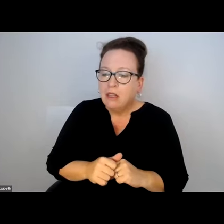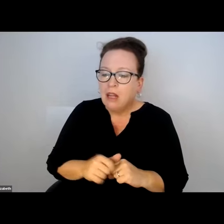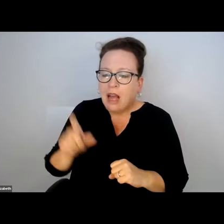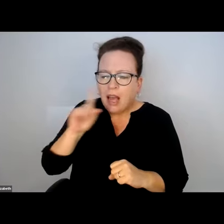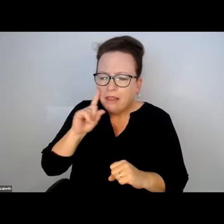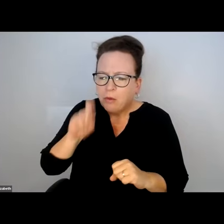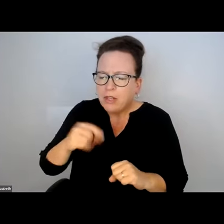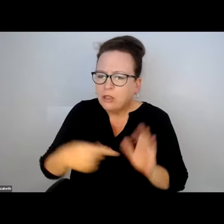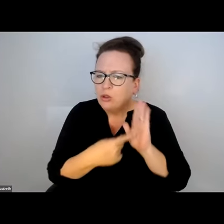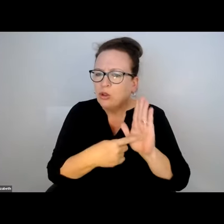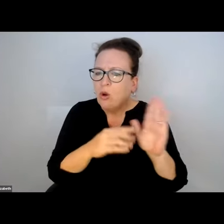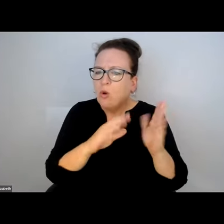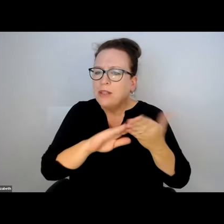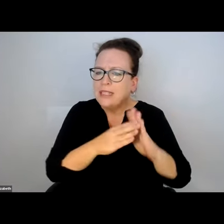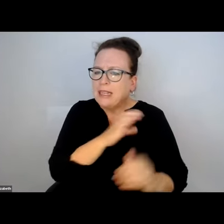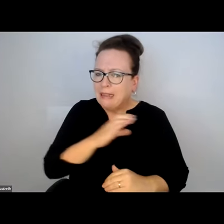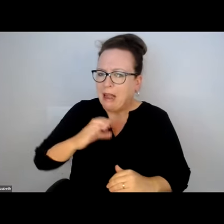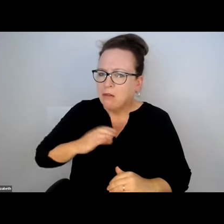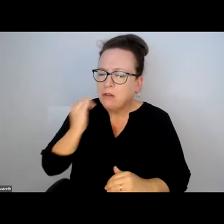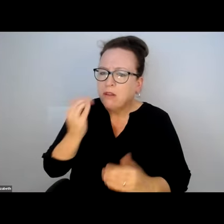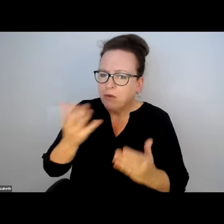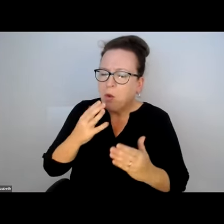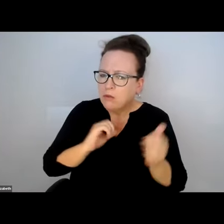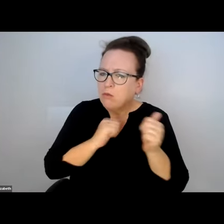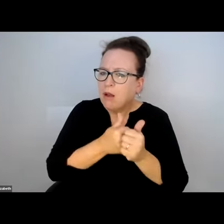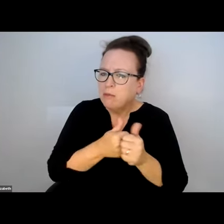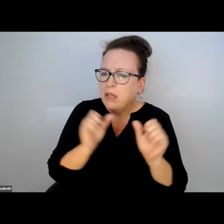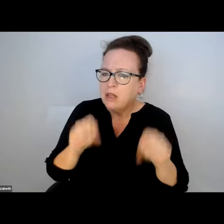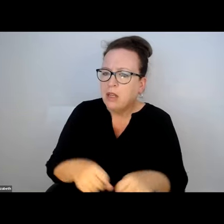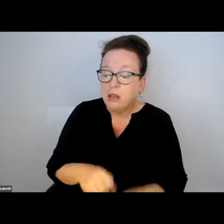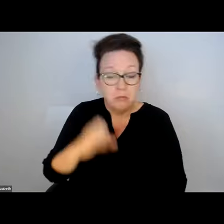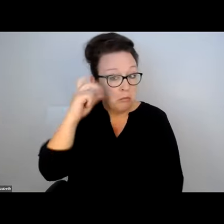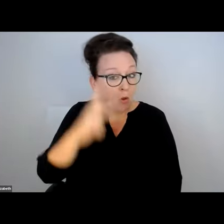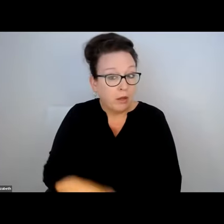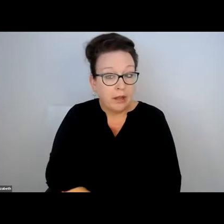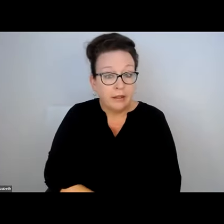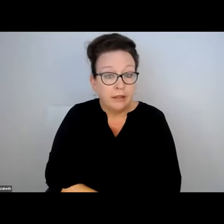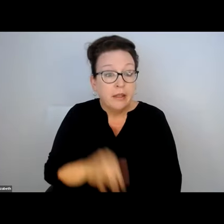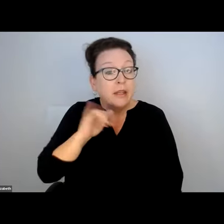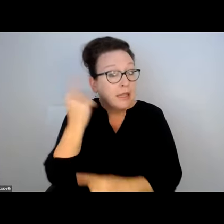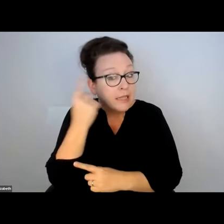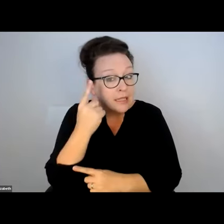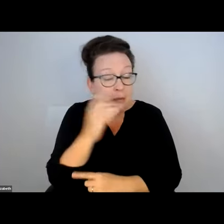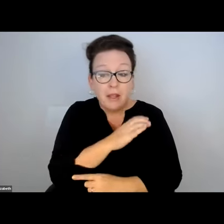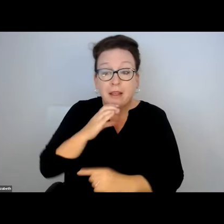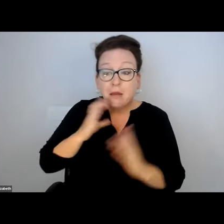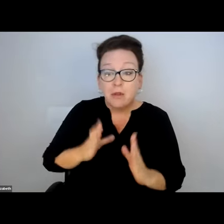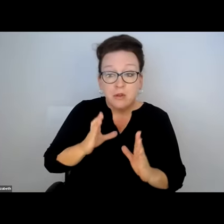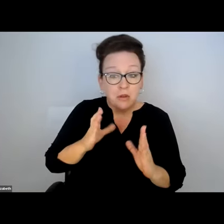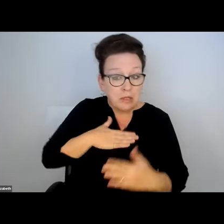I DON'T SEE WHY NOT. IT IS NOT A HOME-RULE PETITION. IT WOULD BE THE CITY COUNCIL IF THEY WISH TO UPDATE IT.